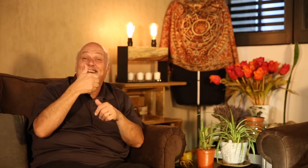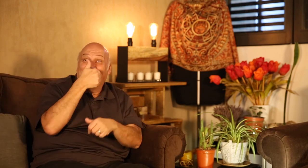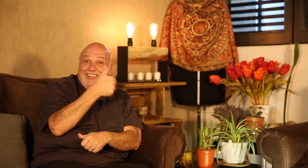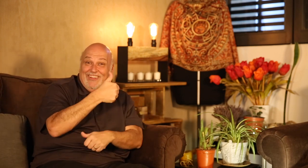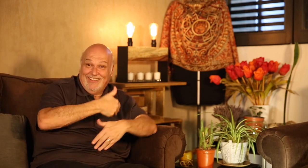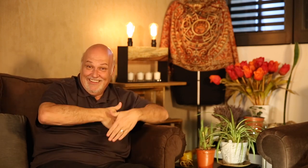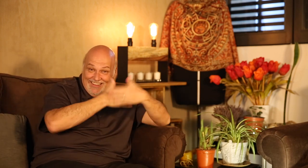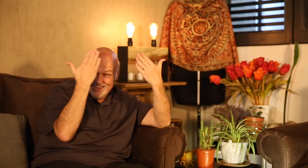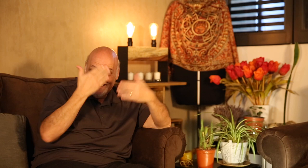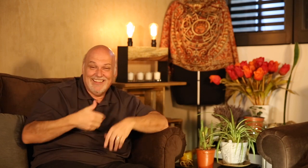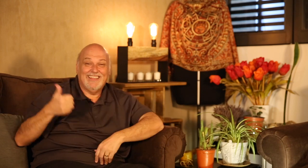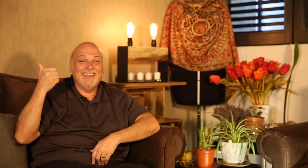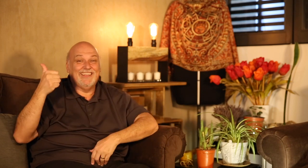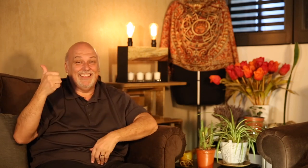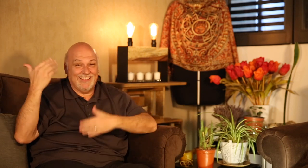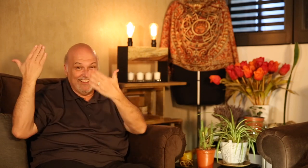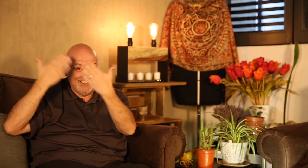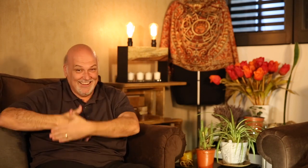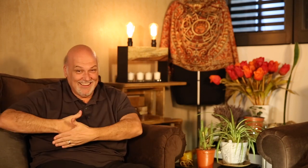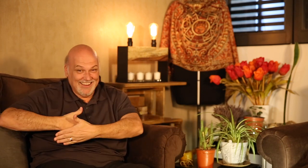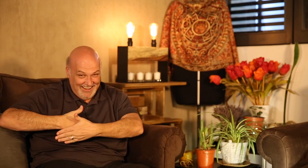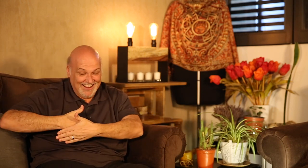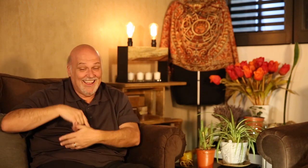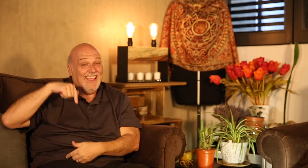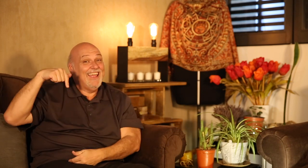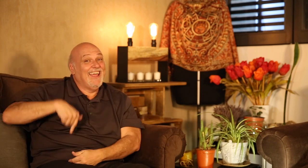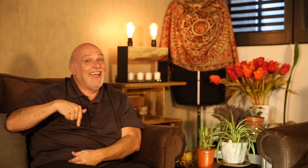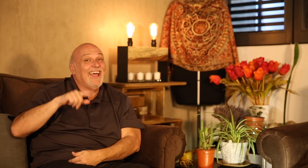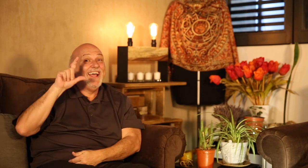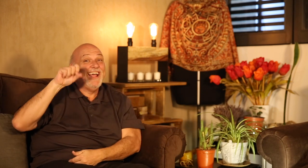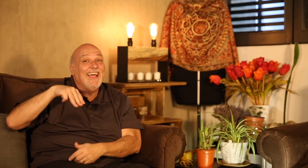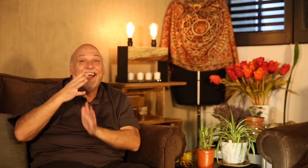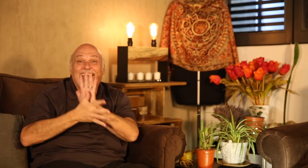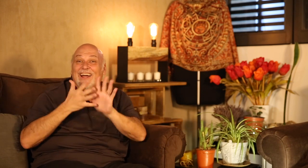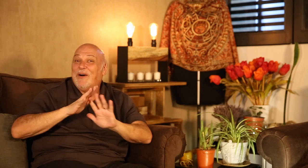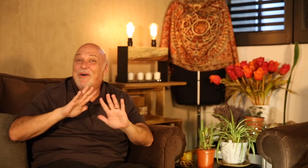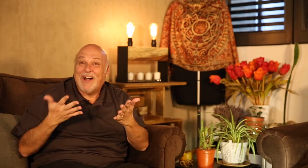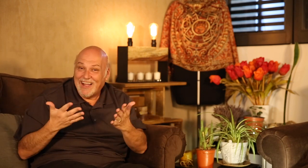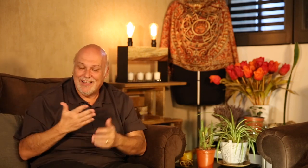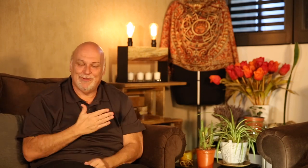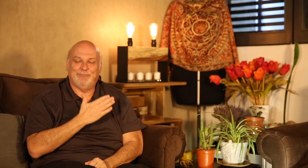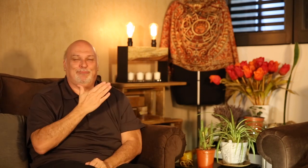in Mexican Sign Language, we sign